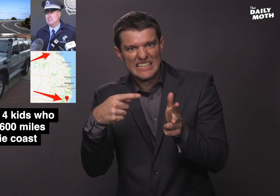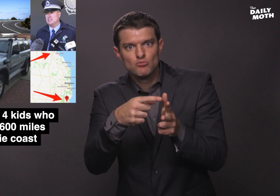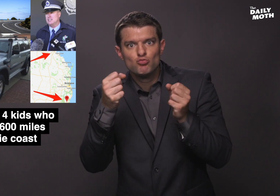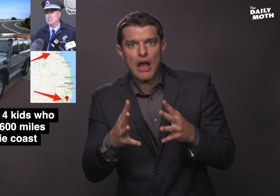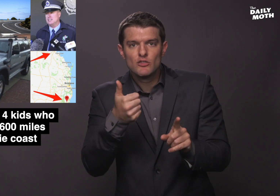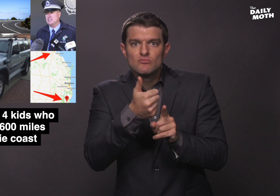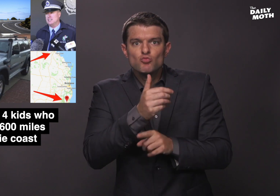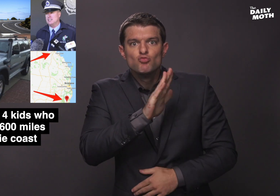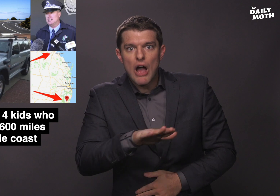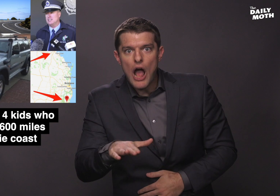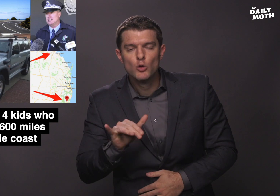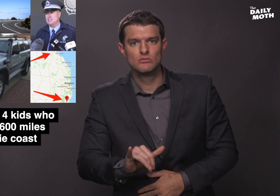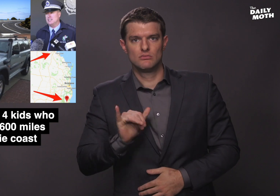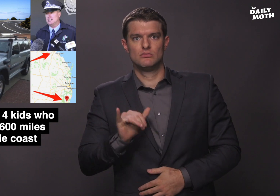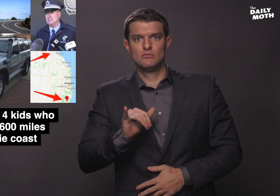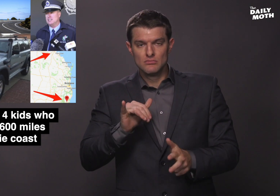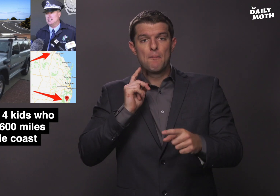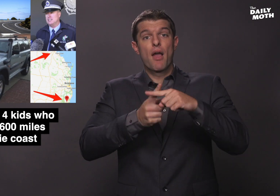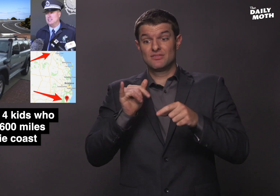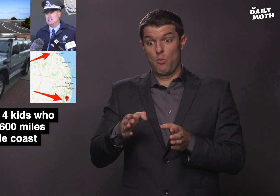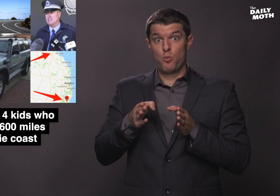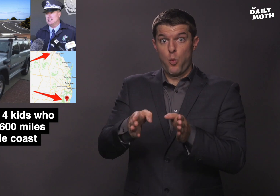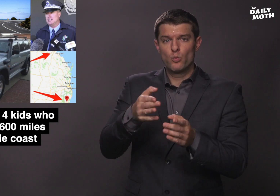when they realized a child was driving and the road conditions